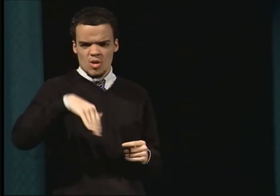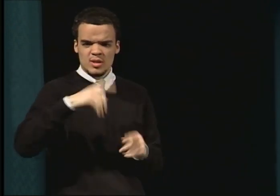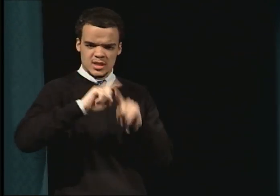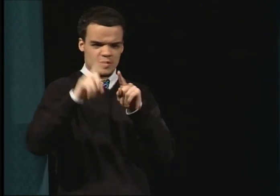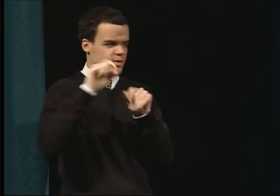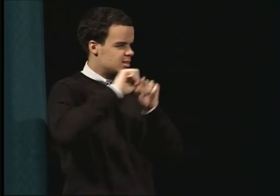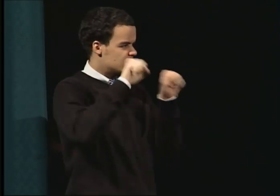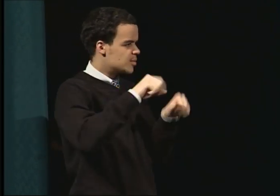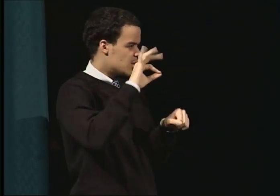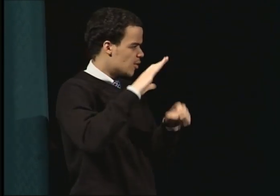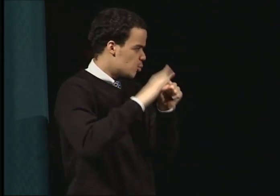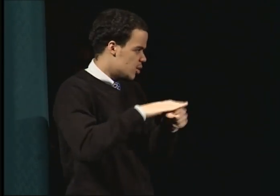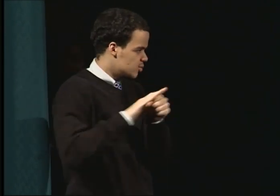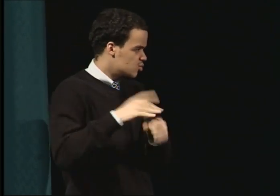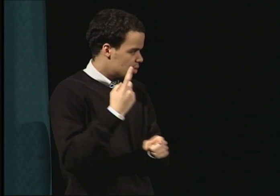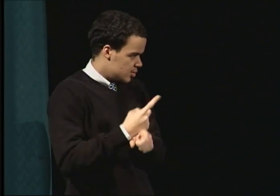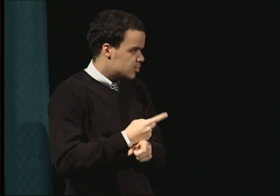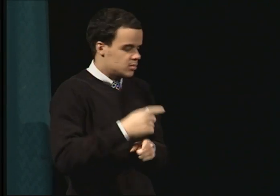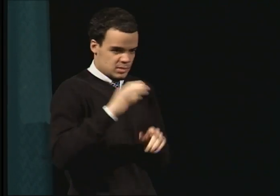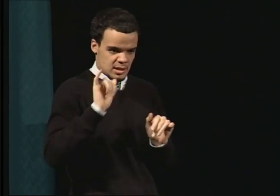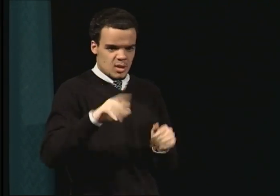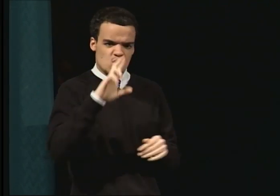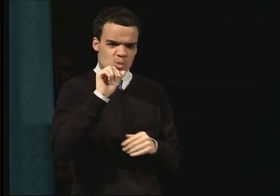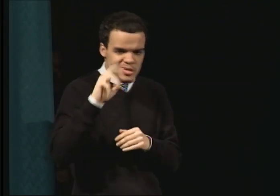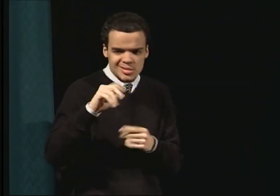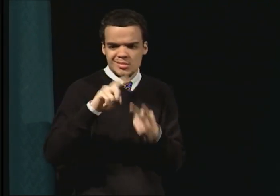So when you were going through your doctoral studies,